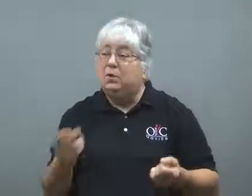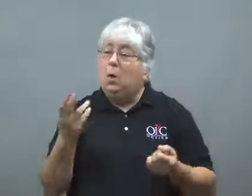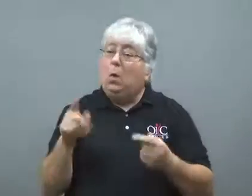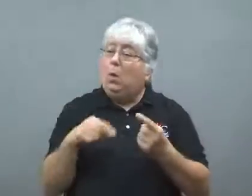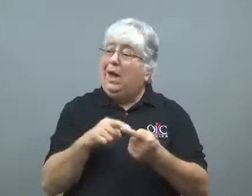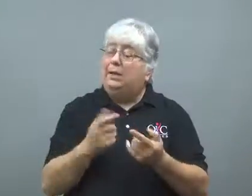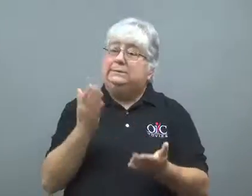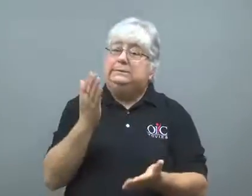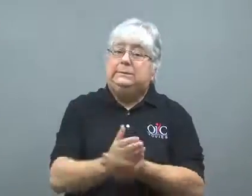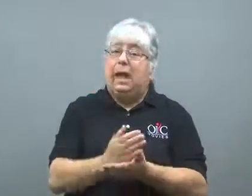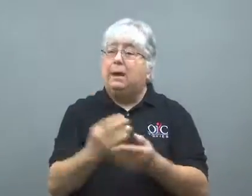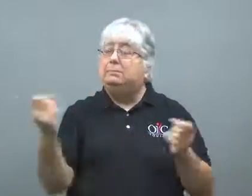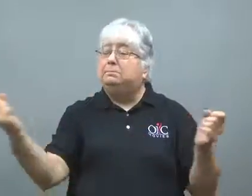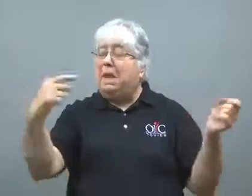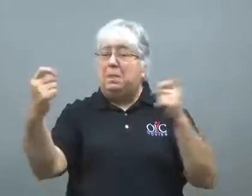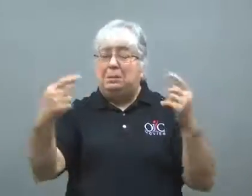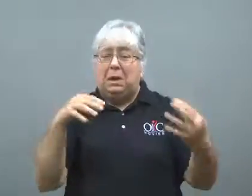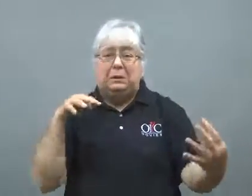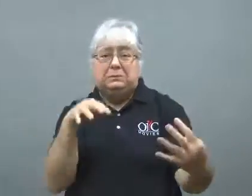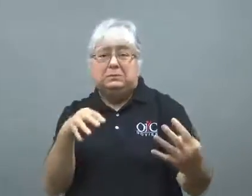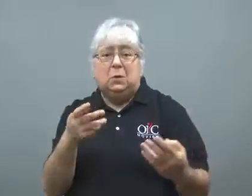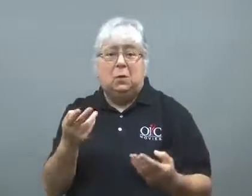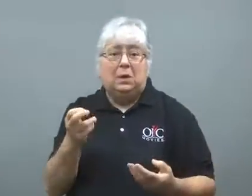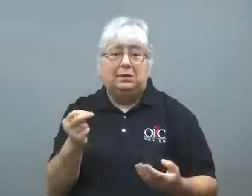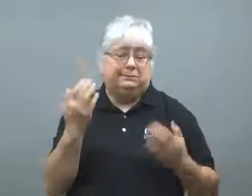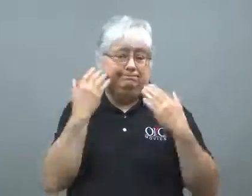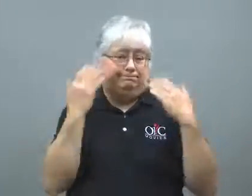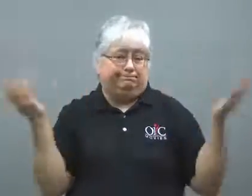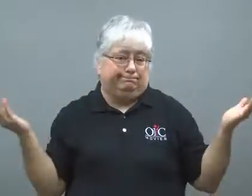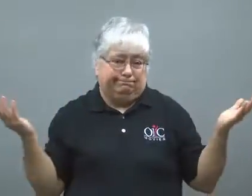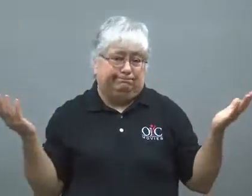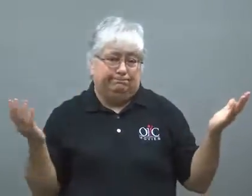No one knows when all this warfare will stop.